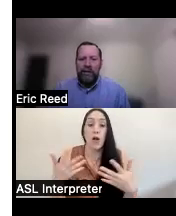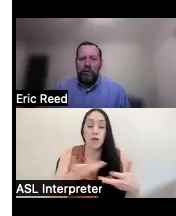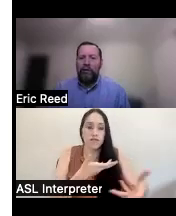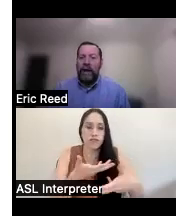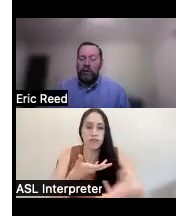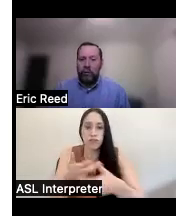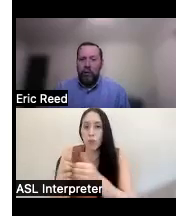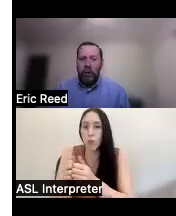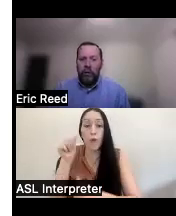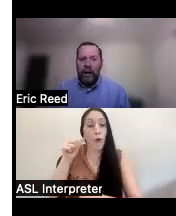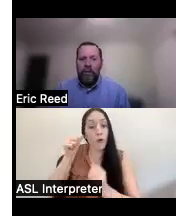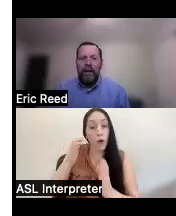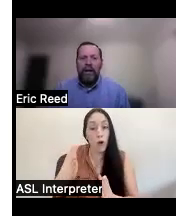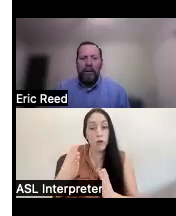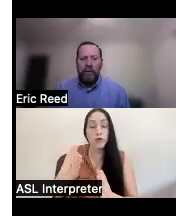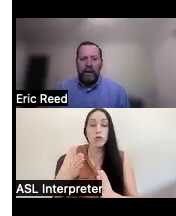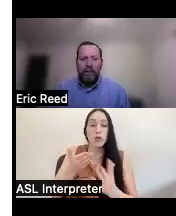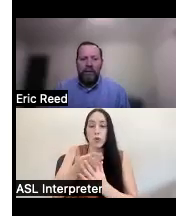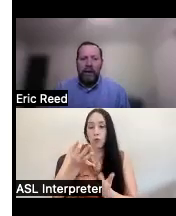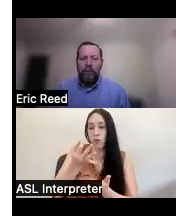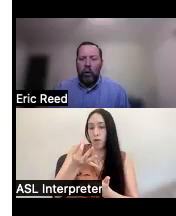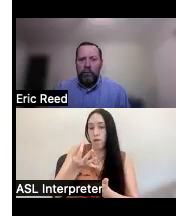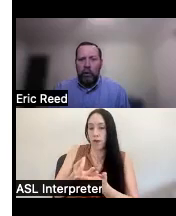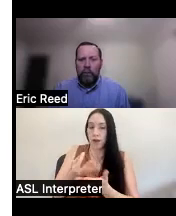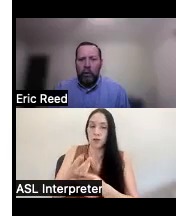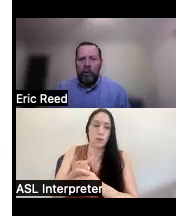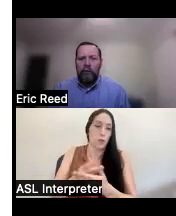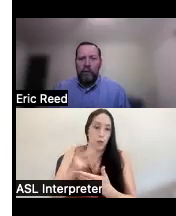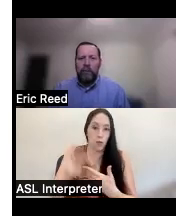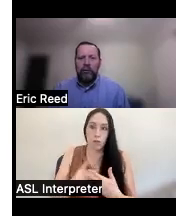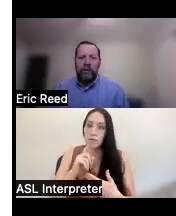state through the financial Loan program um is becoming more and more important for people to